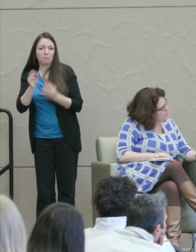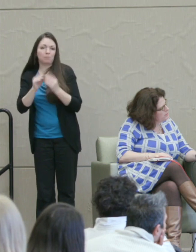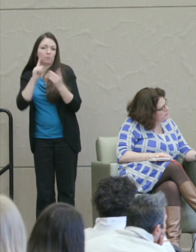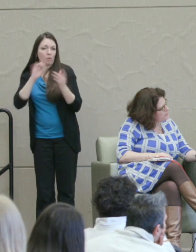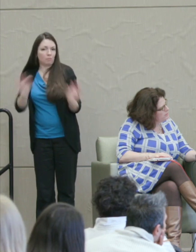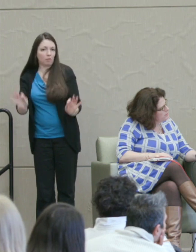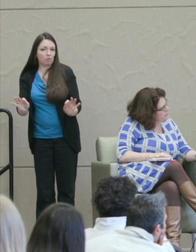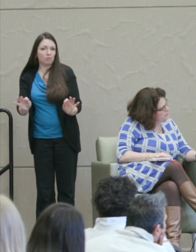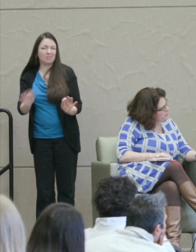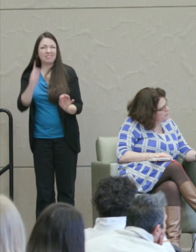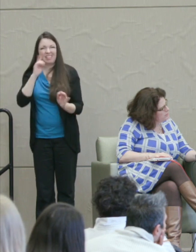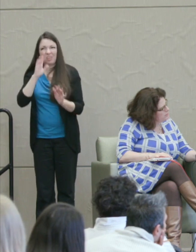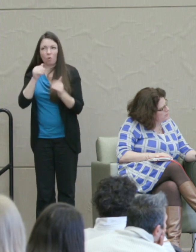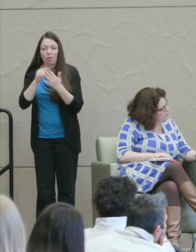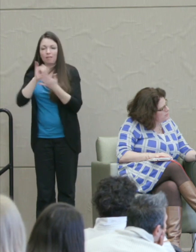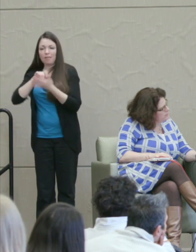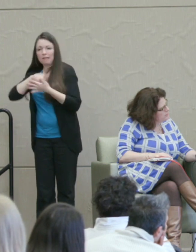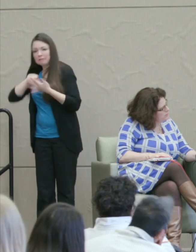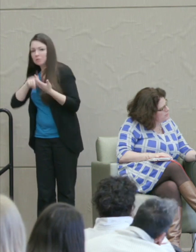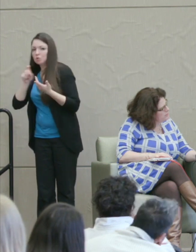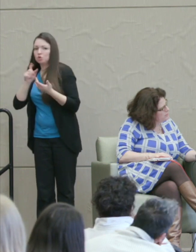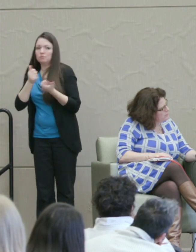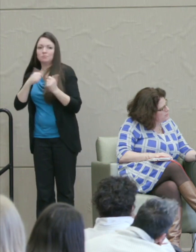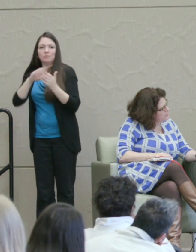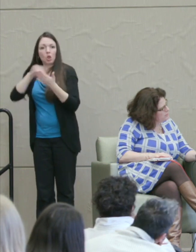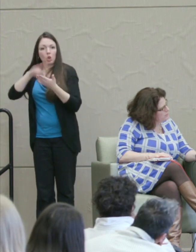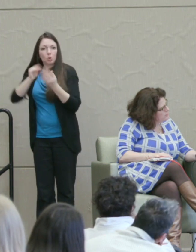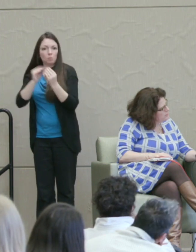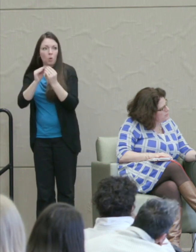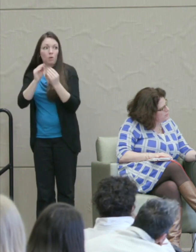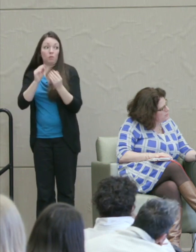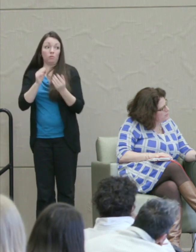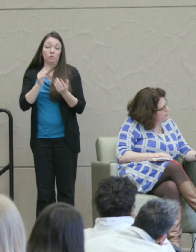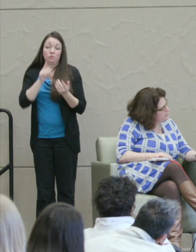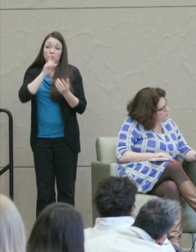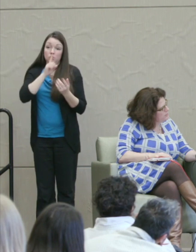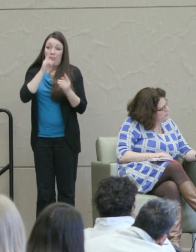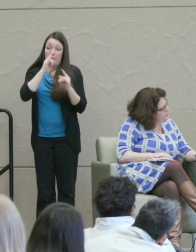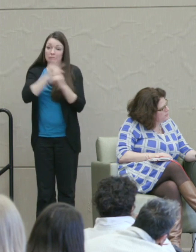And ironically we're starting to with the opioid crisis because all the offenders are